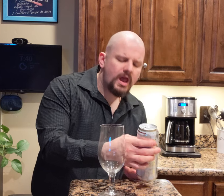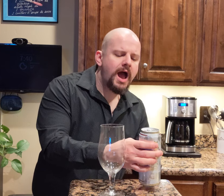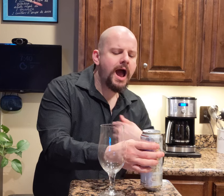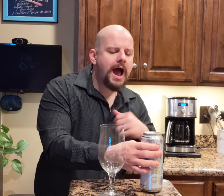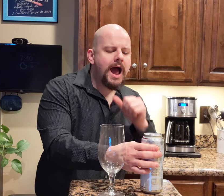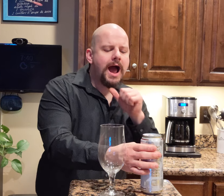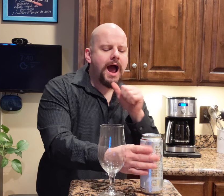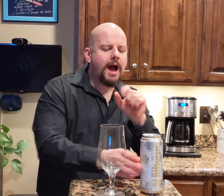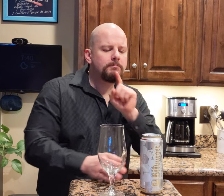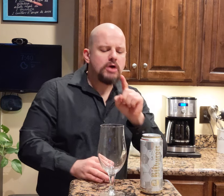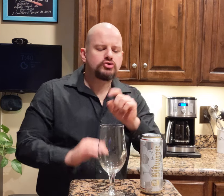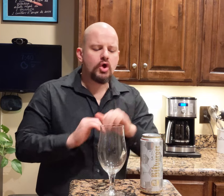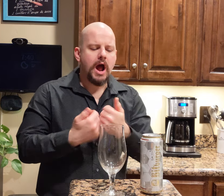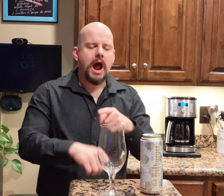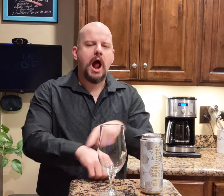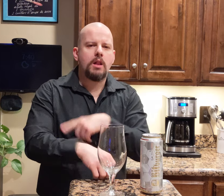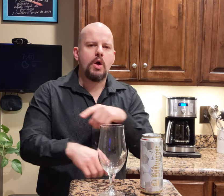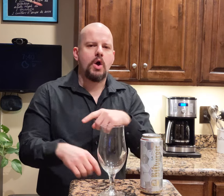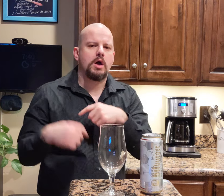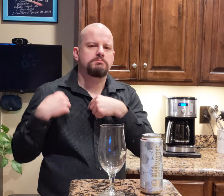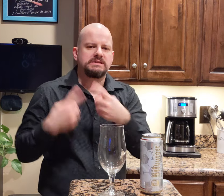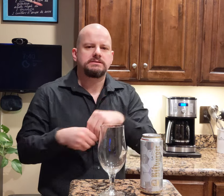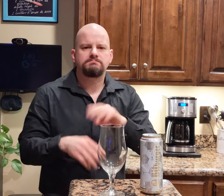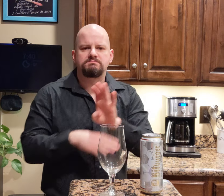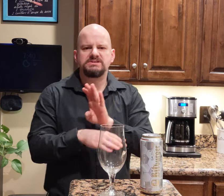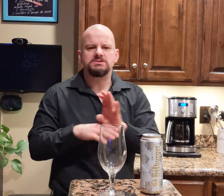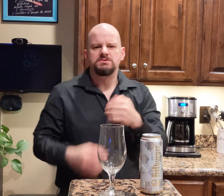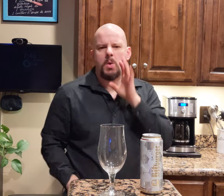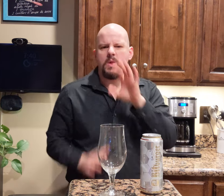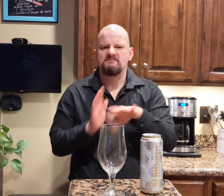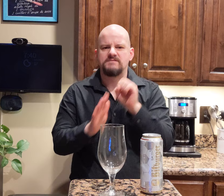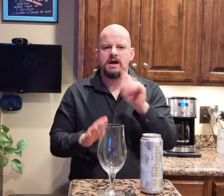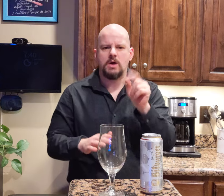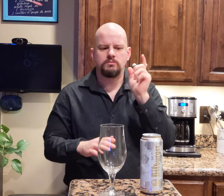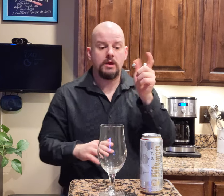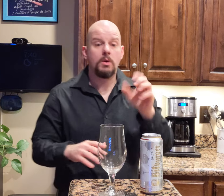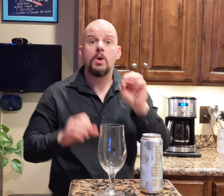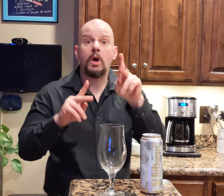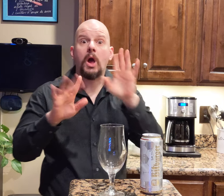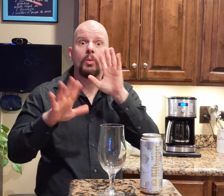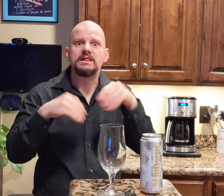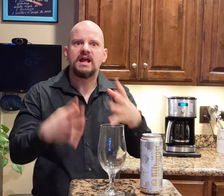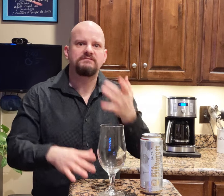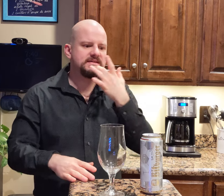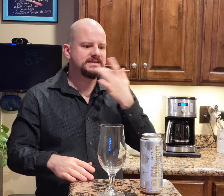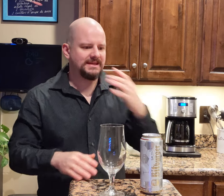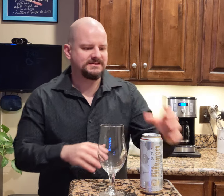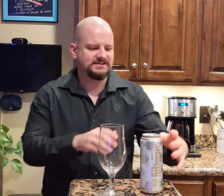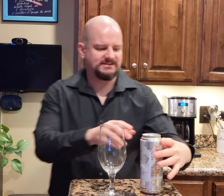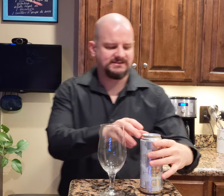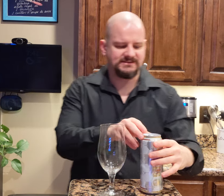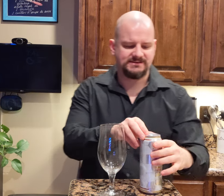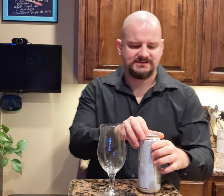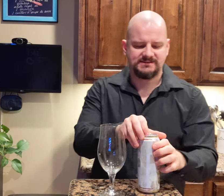I'm not sure how long they have been in business but I will find out later. Okay, I will give a taste!